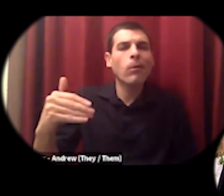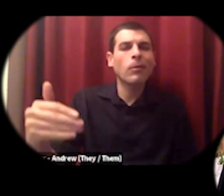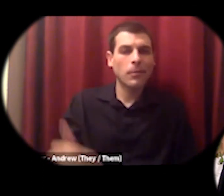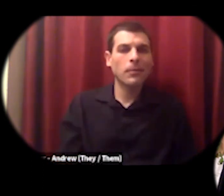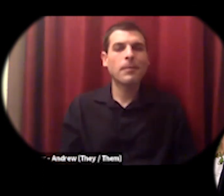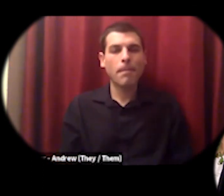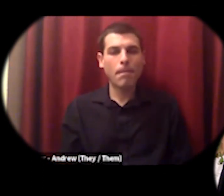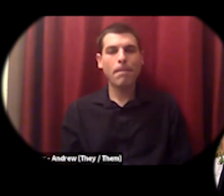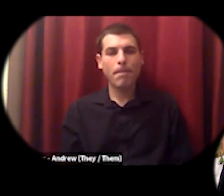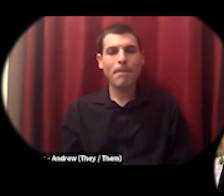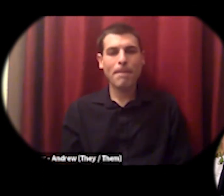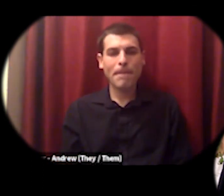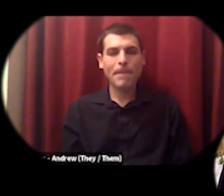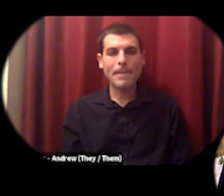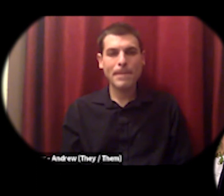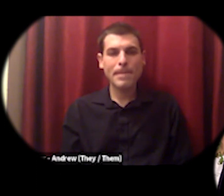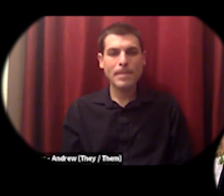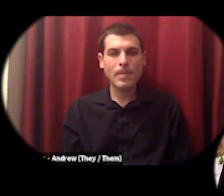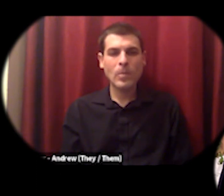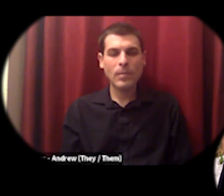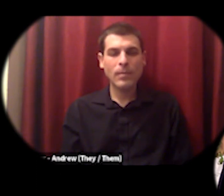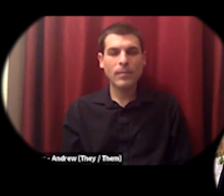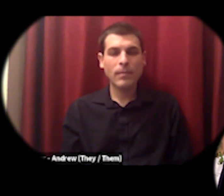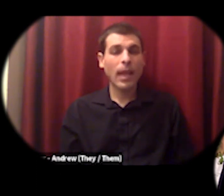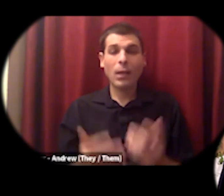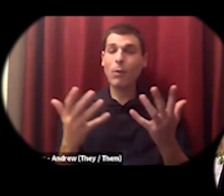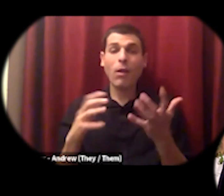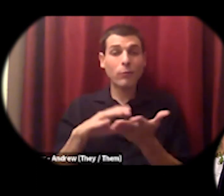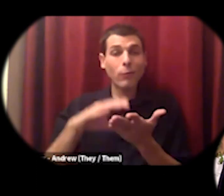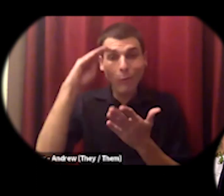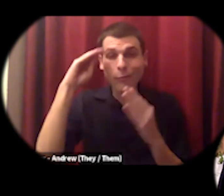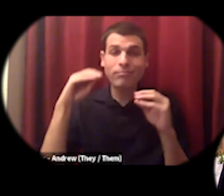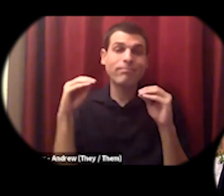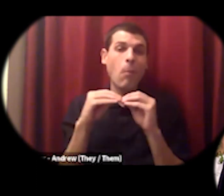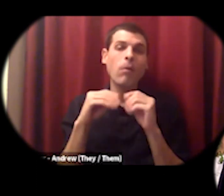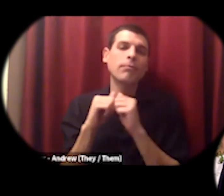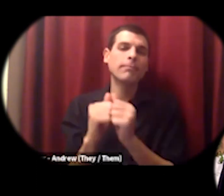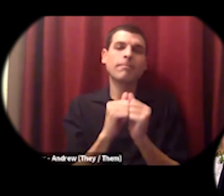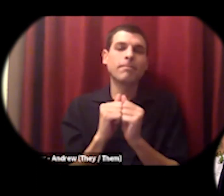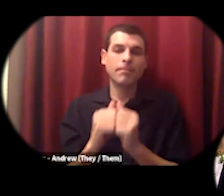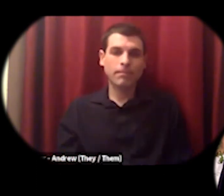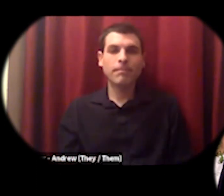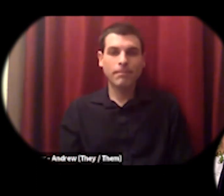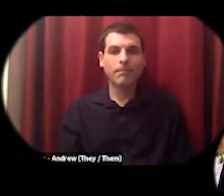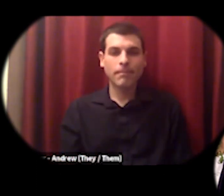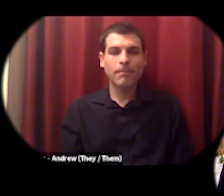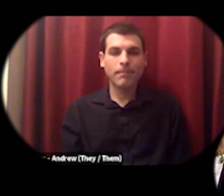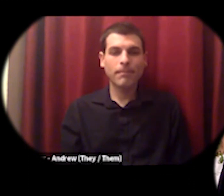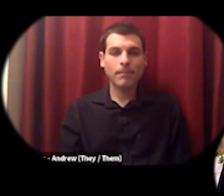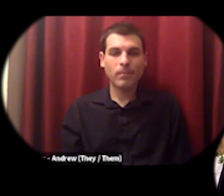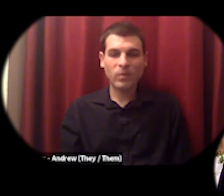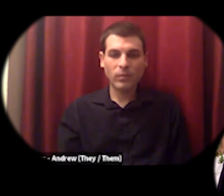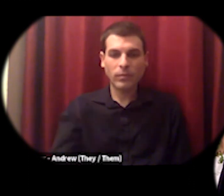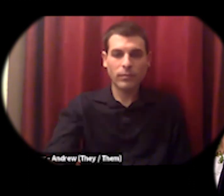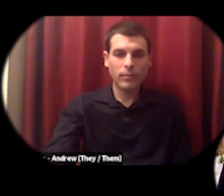so that we can all learn more together see just checking chat let's see